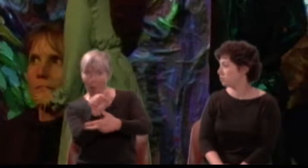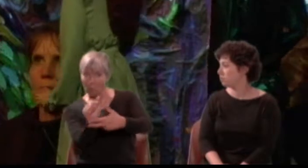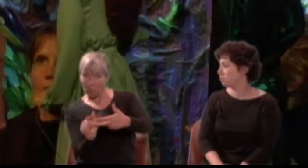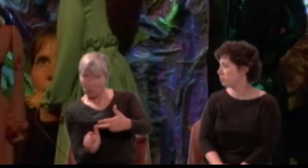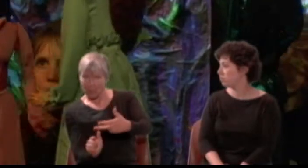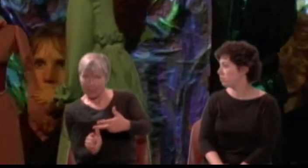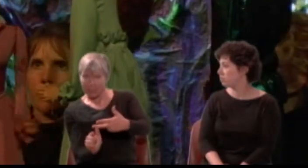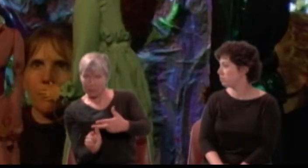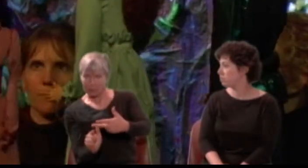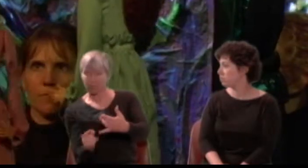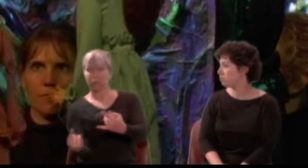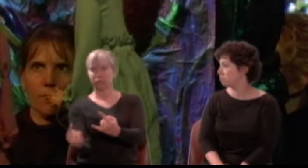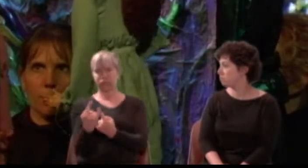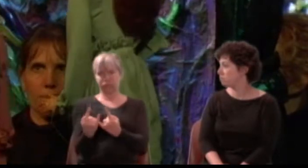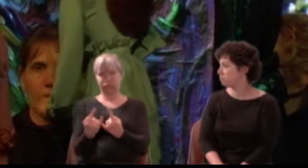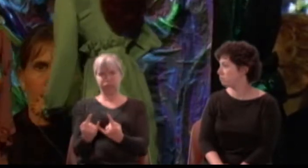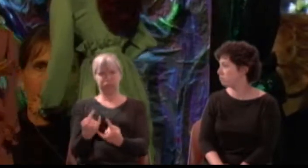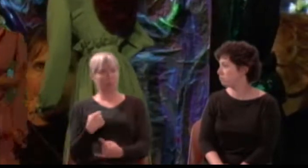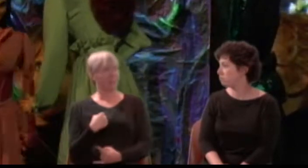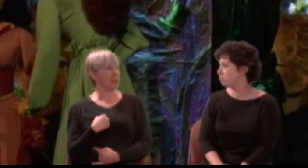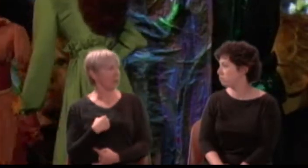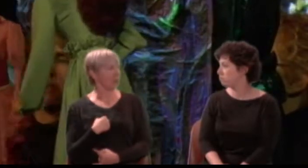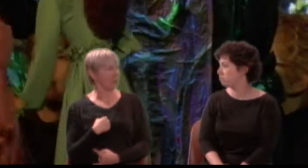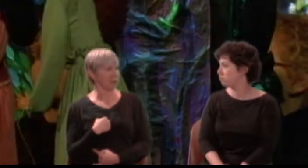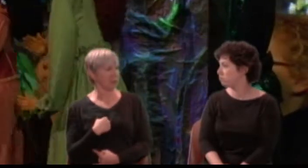Hermia: I understand not what you mean by this.